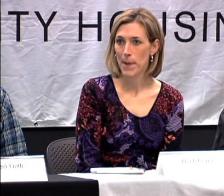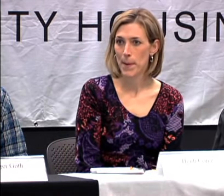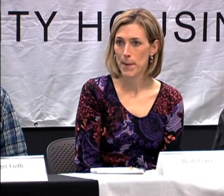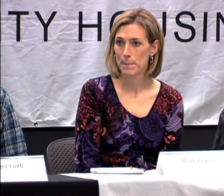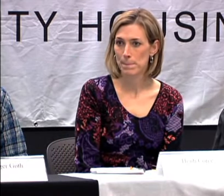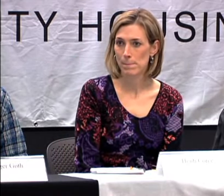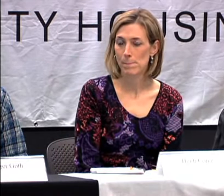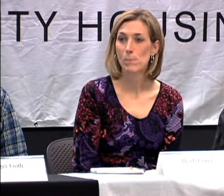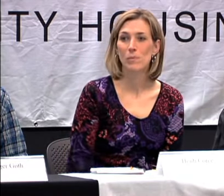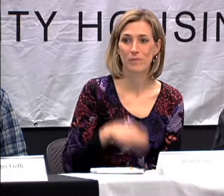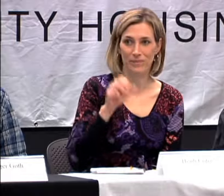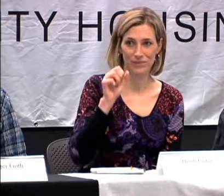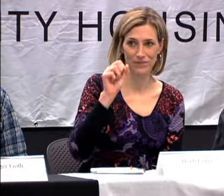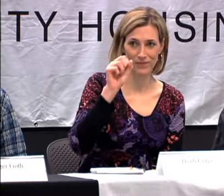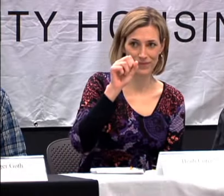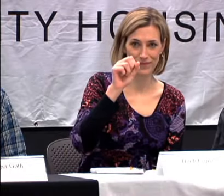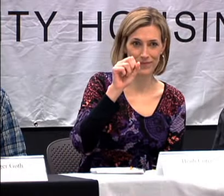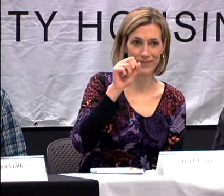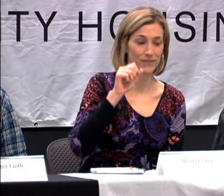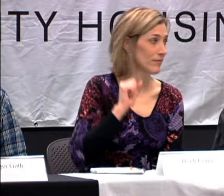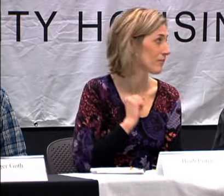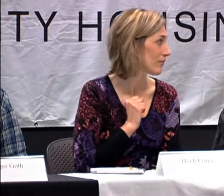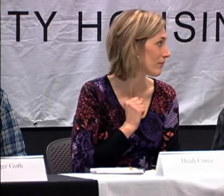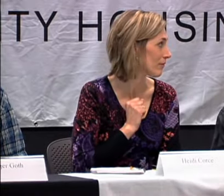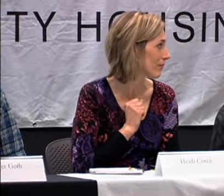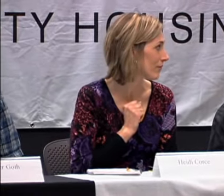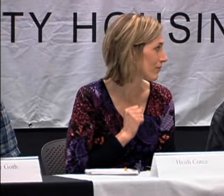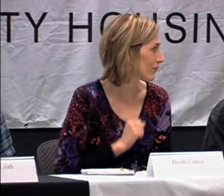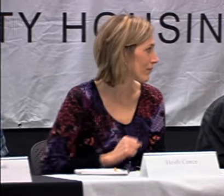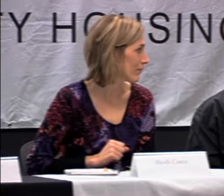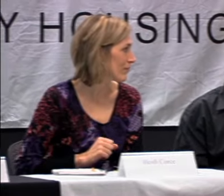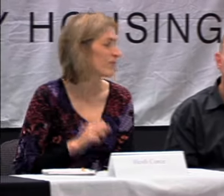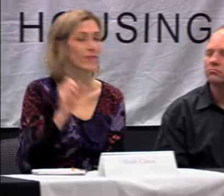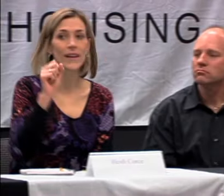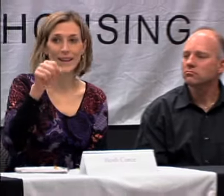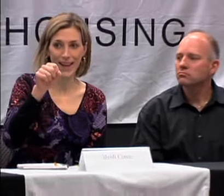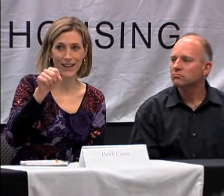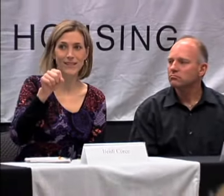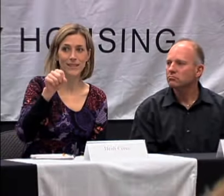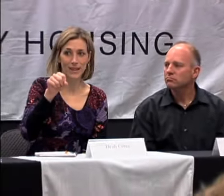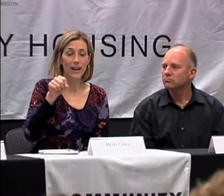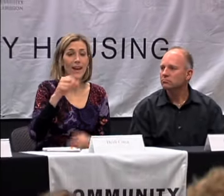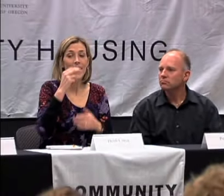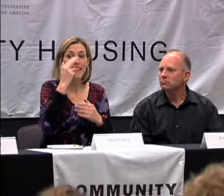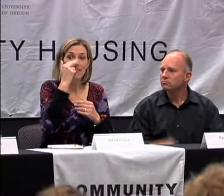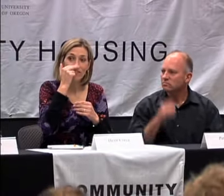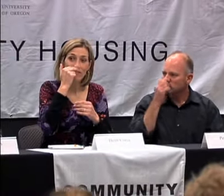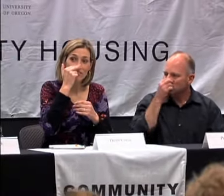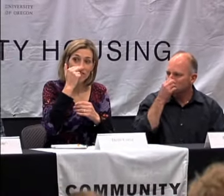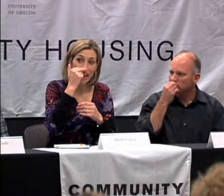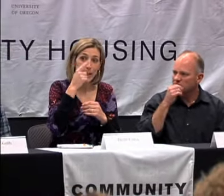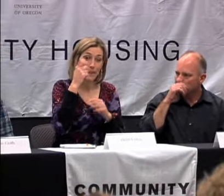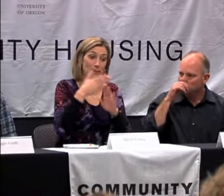DID YOU LEARN ANY OF THE OTHER COUNTRY SIGNS?